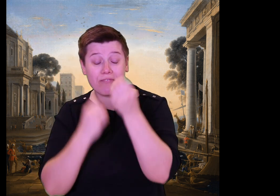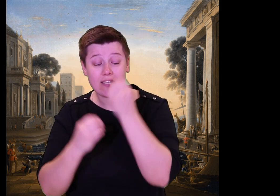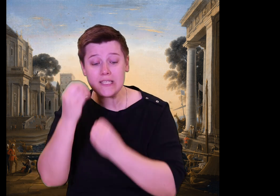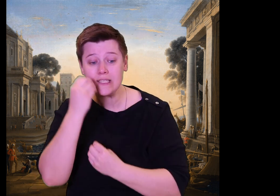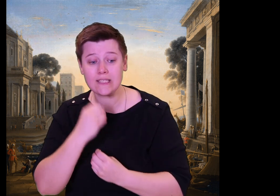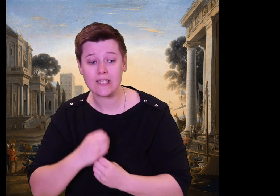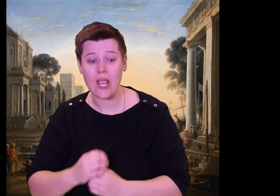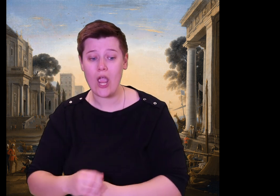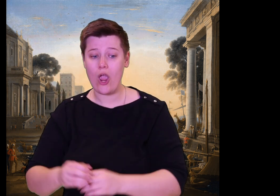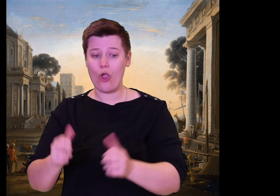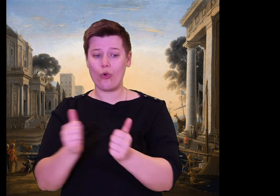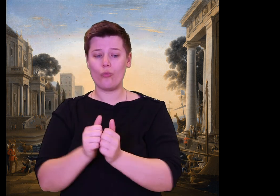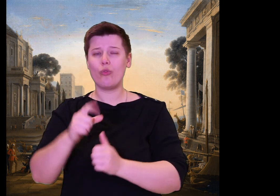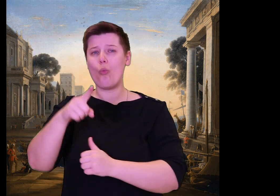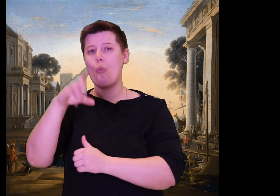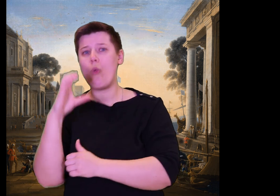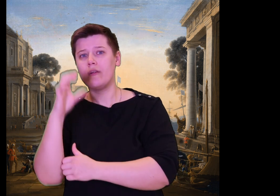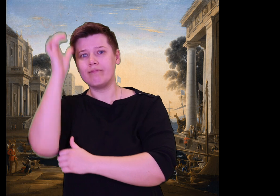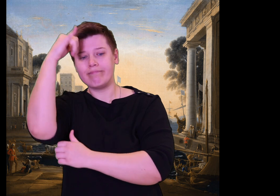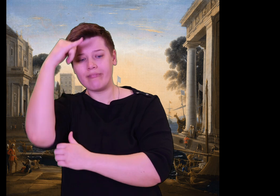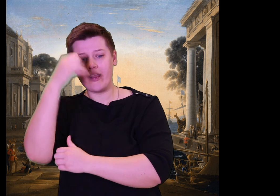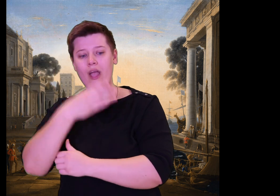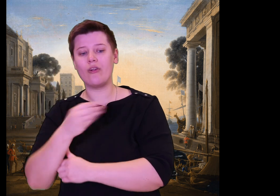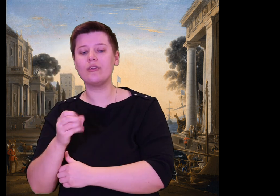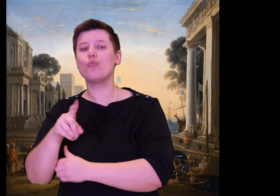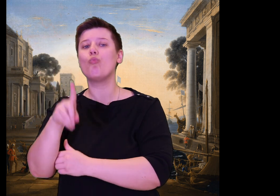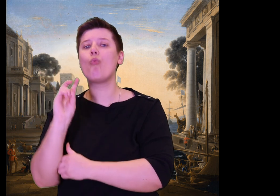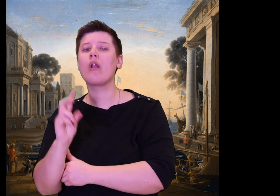cease all thoughts of Ithaca;